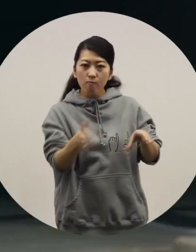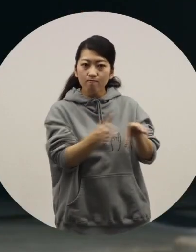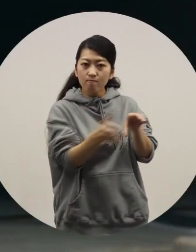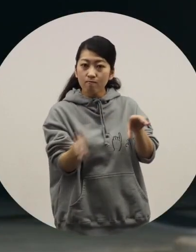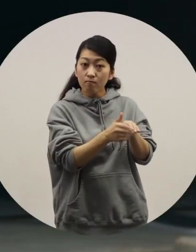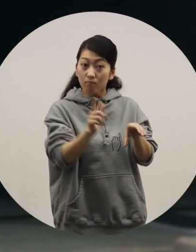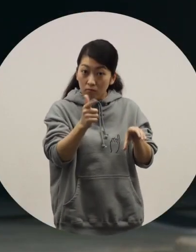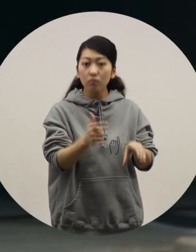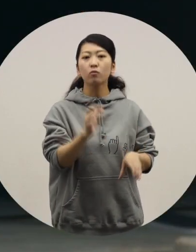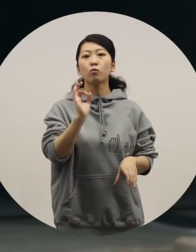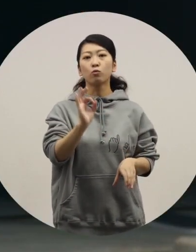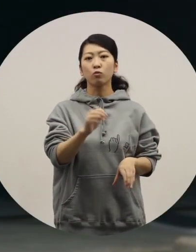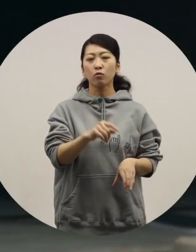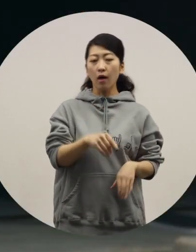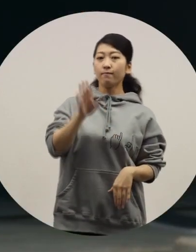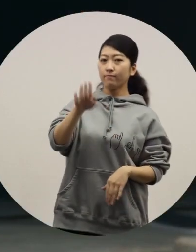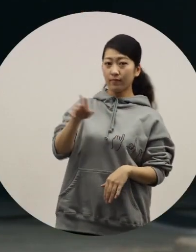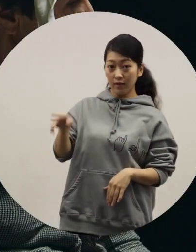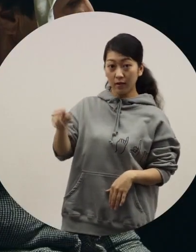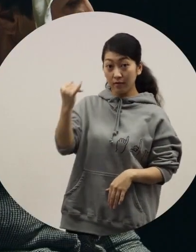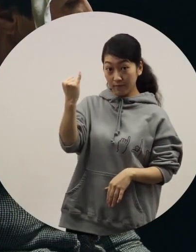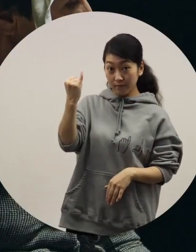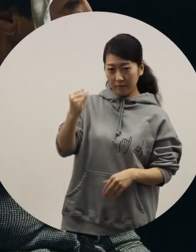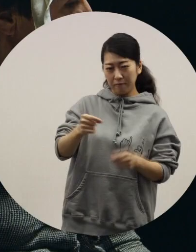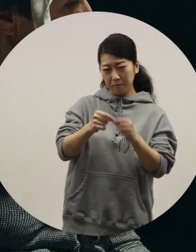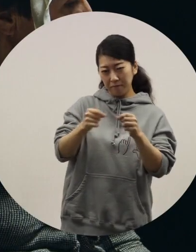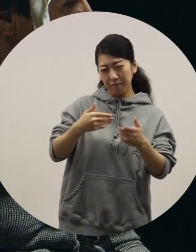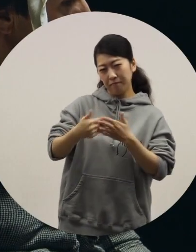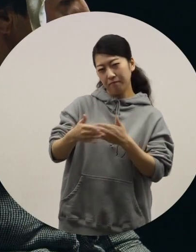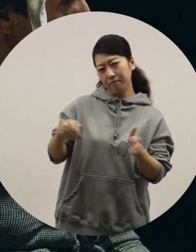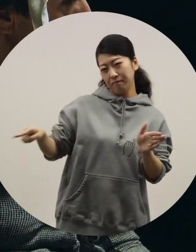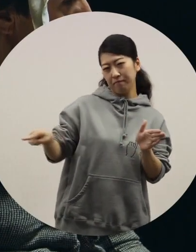For example c You have had a long career, Mari.